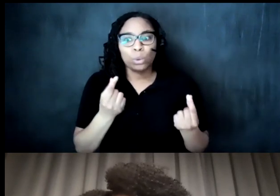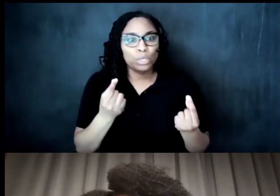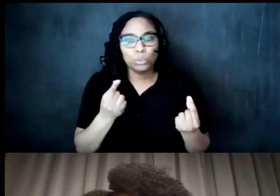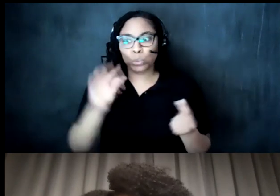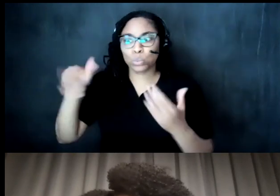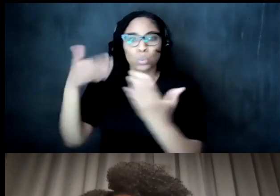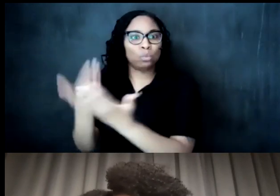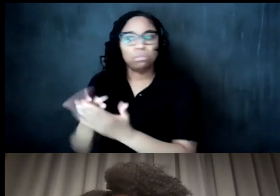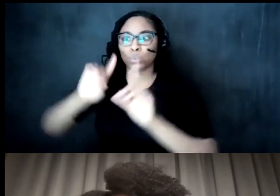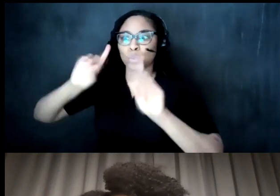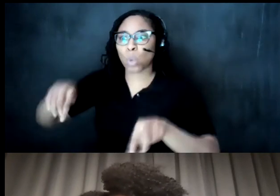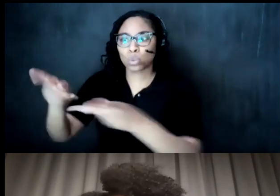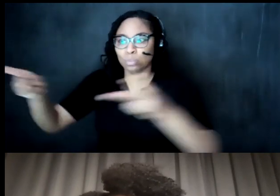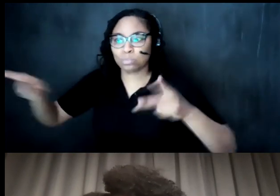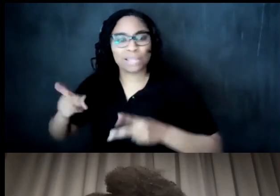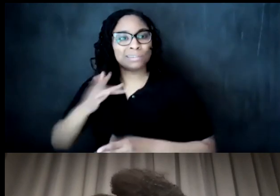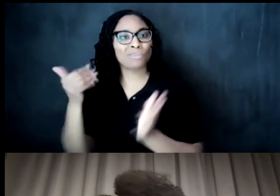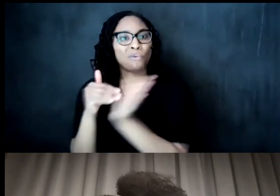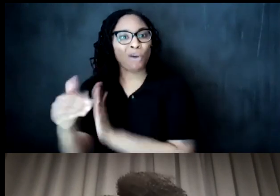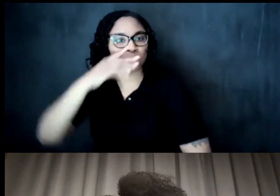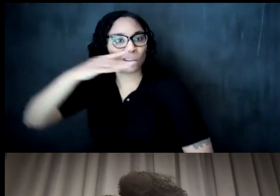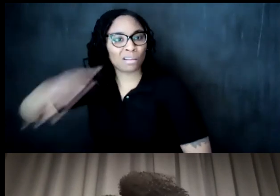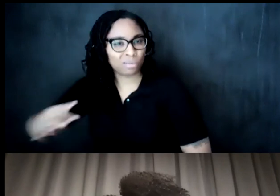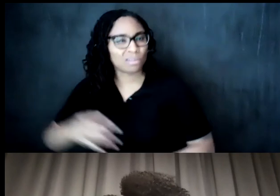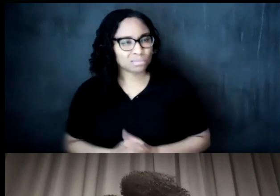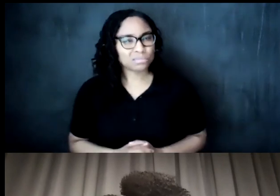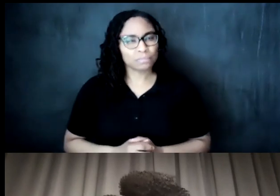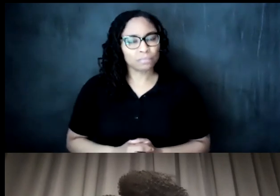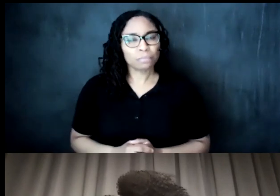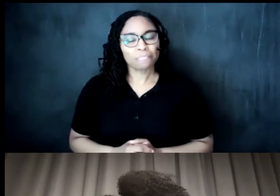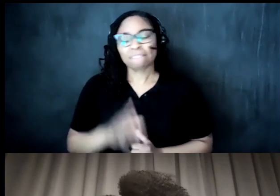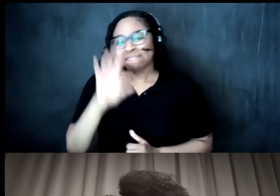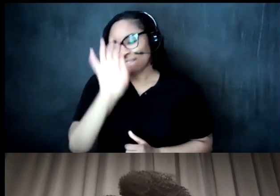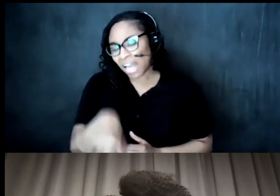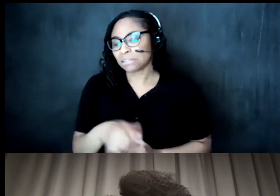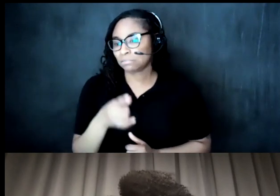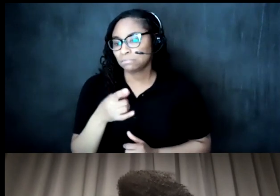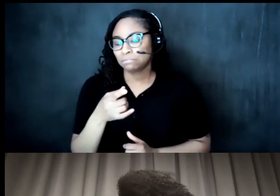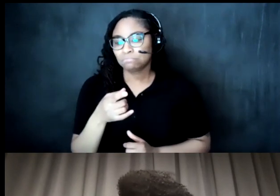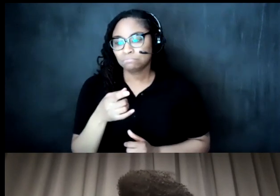and you know that's a this is specifically i think that's one of the specific solutions that that